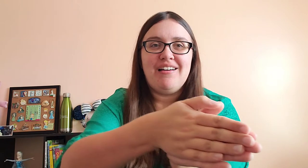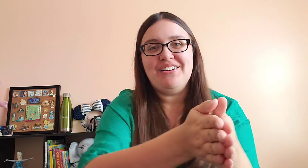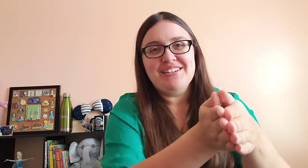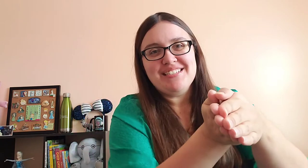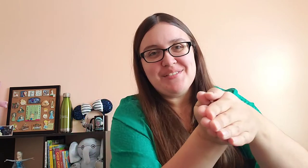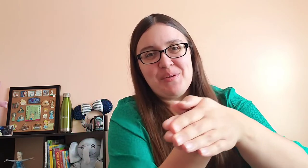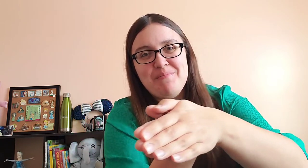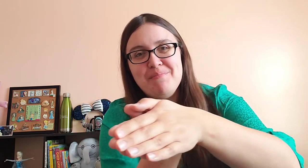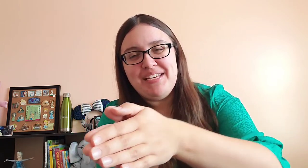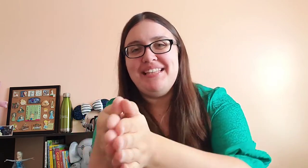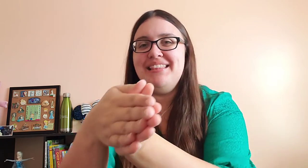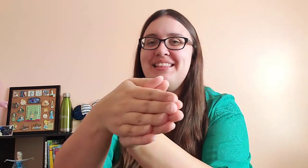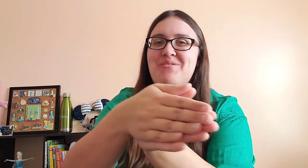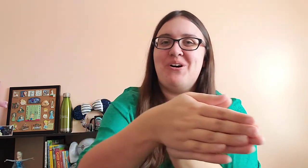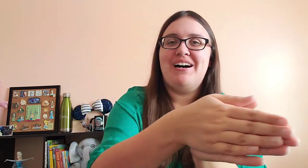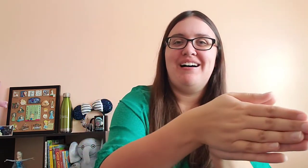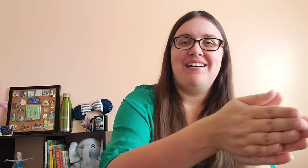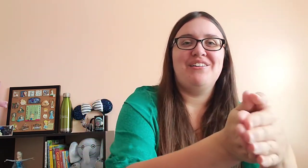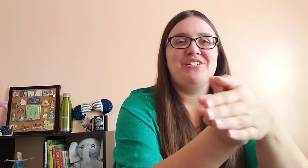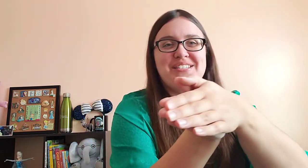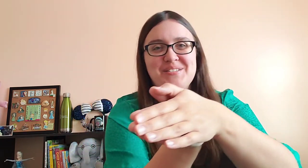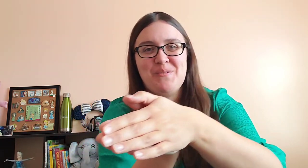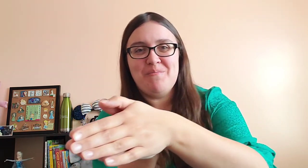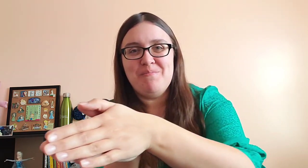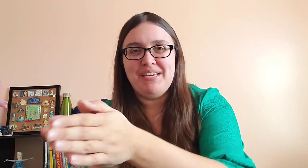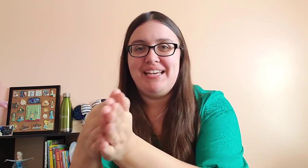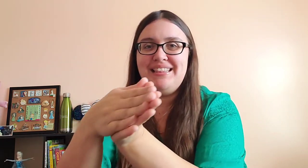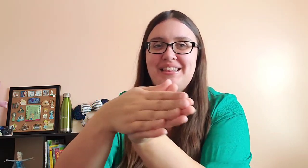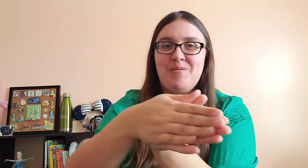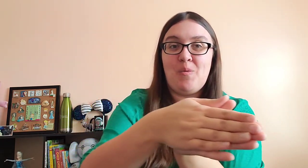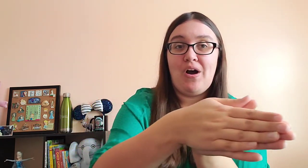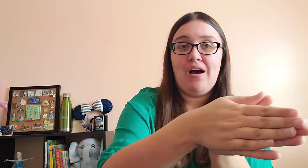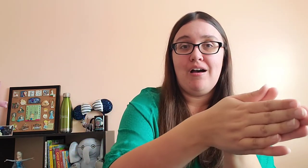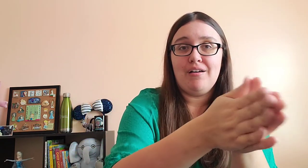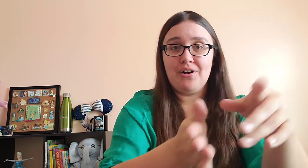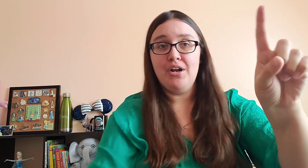swimming in the water, swimming in the water.